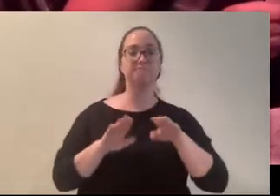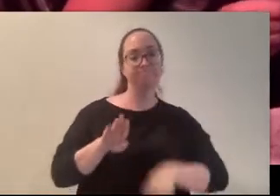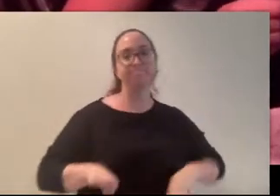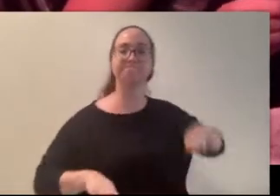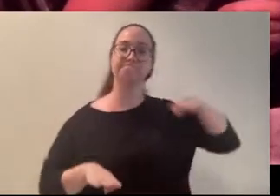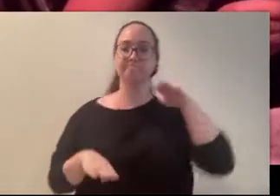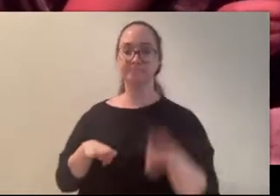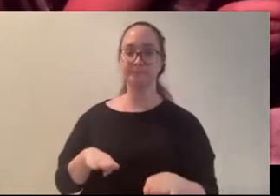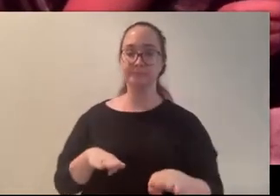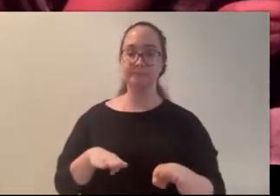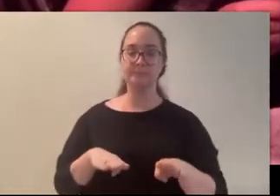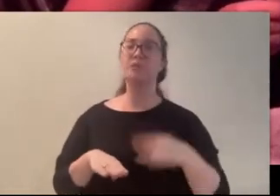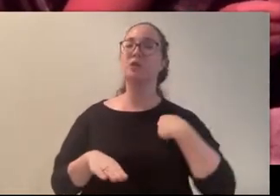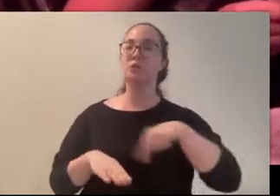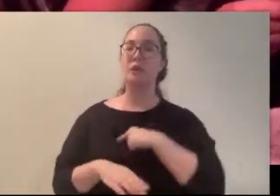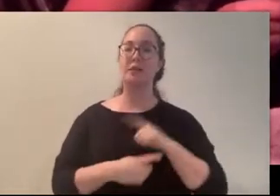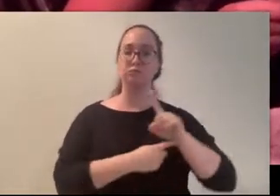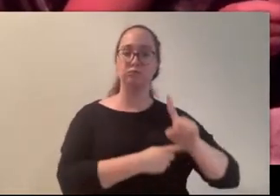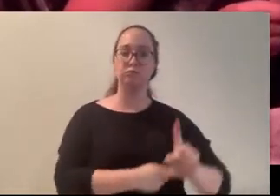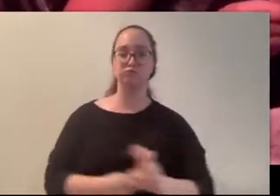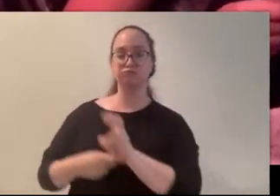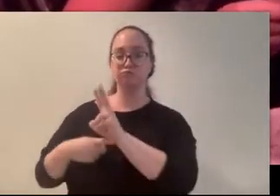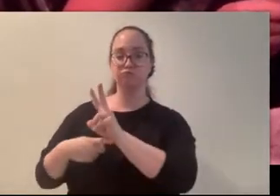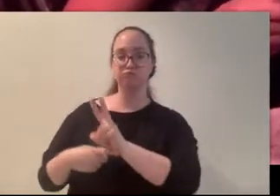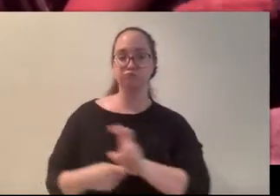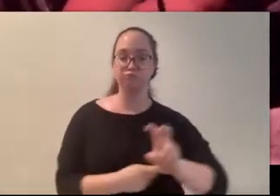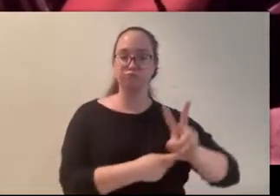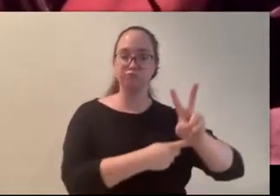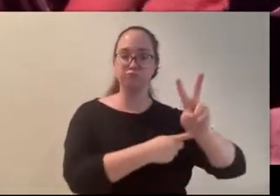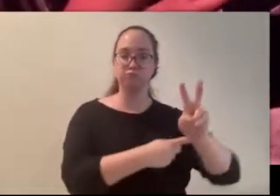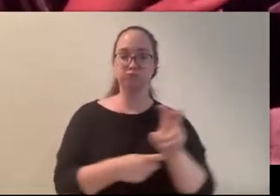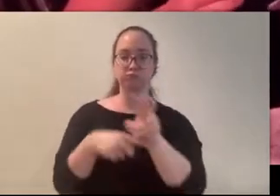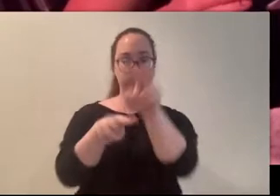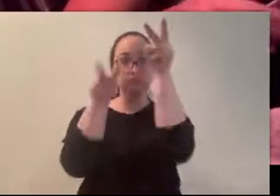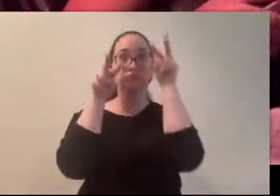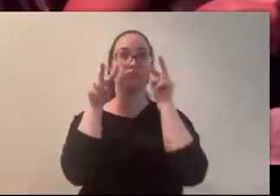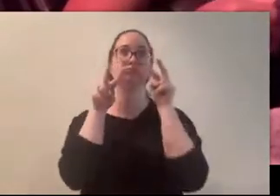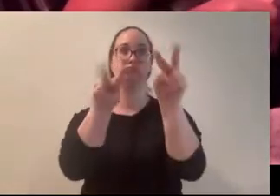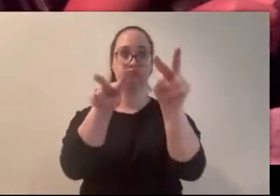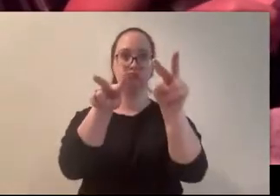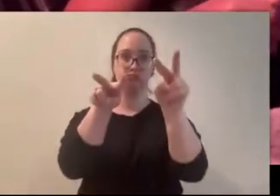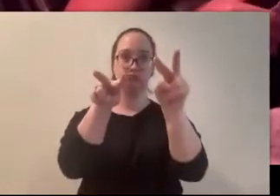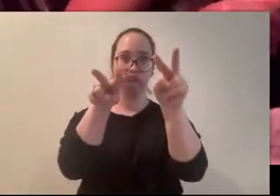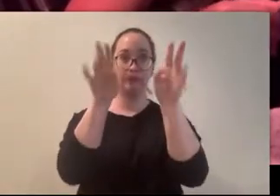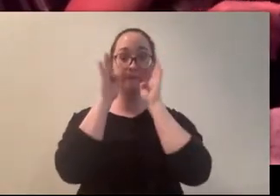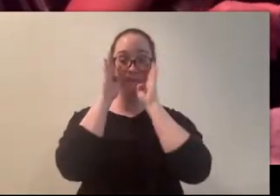We crept along the roadside, careful to keep our eyes pointed straight ahead. Stefi kept reminding